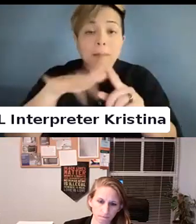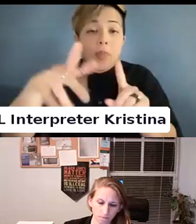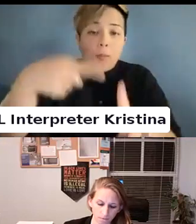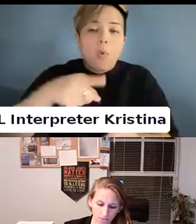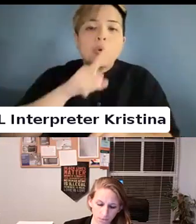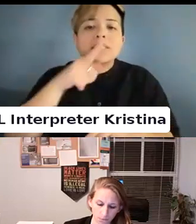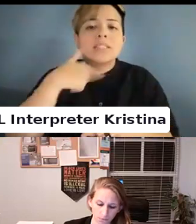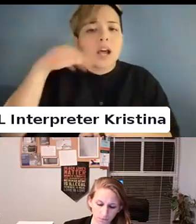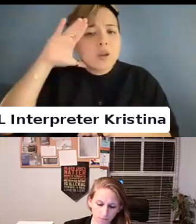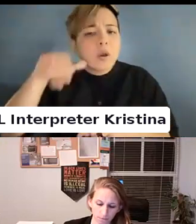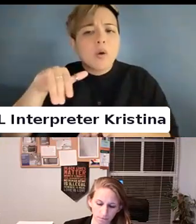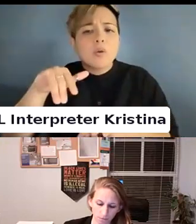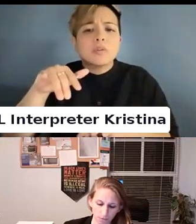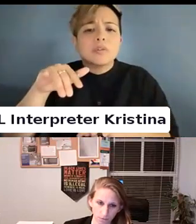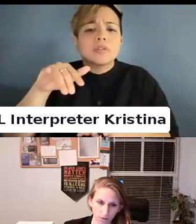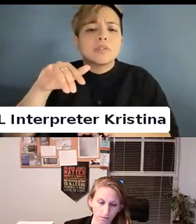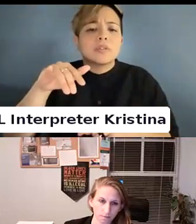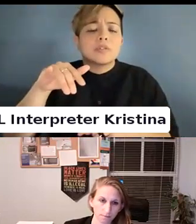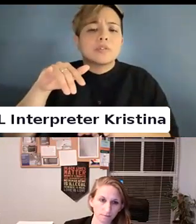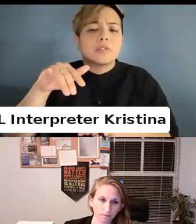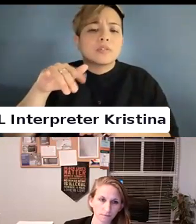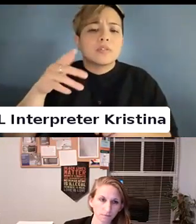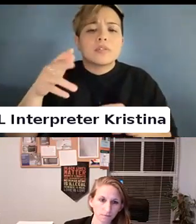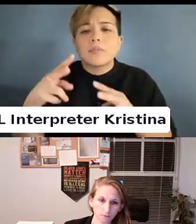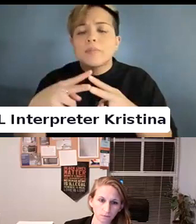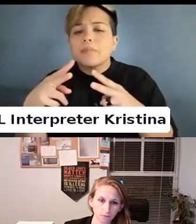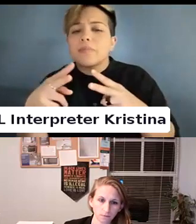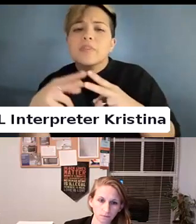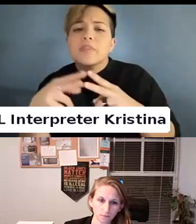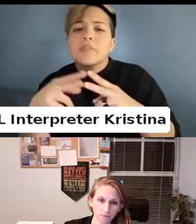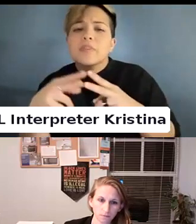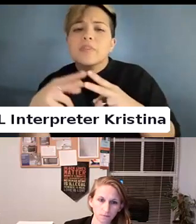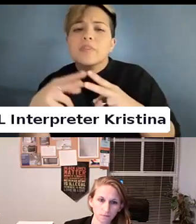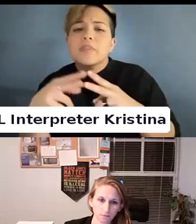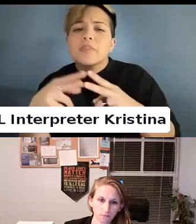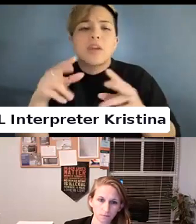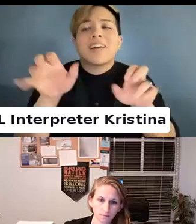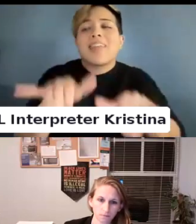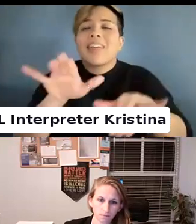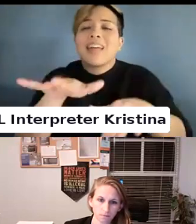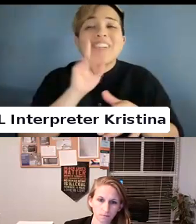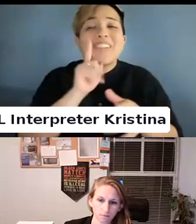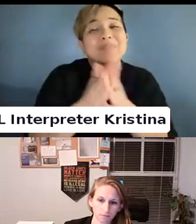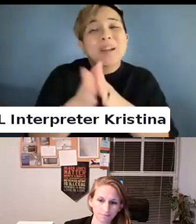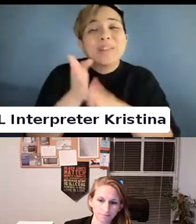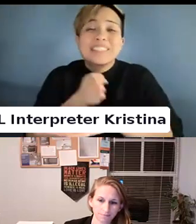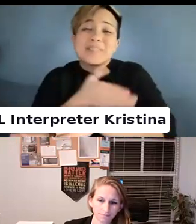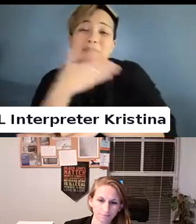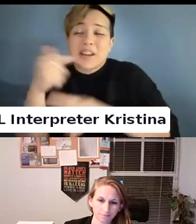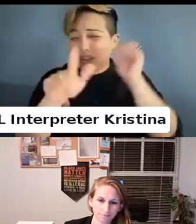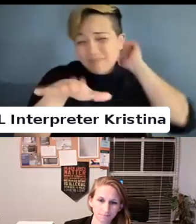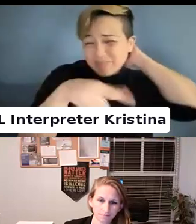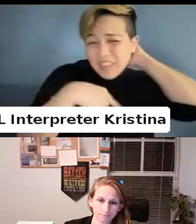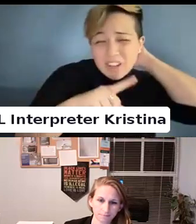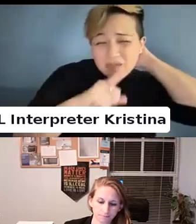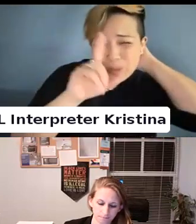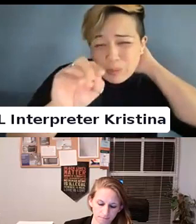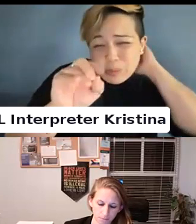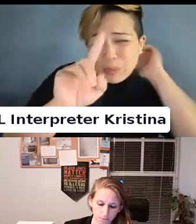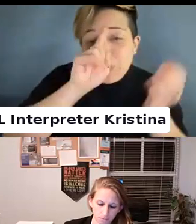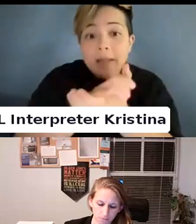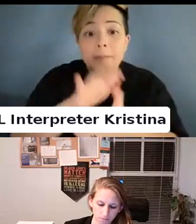I know it is a project clich . The whole it does get better, but I need to firmly believe